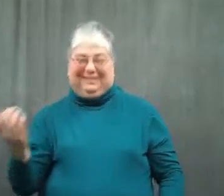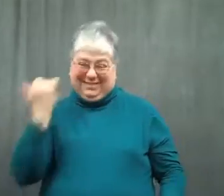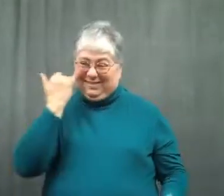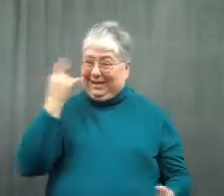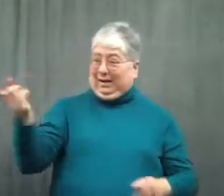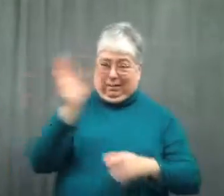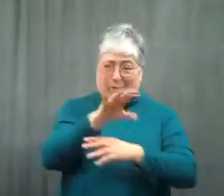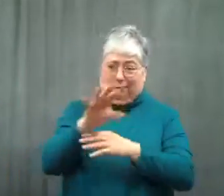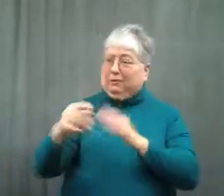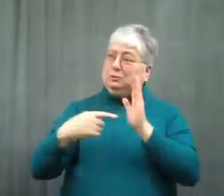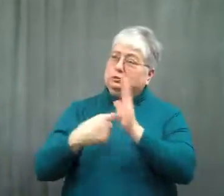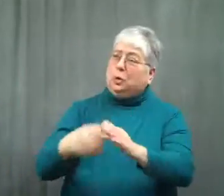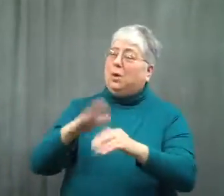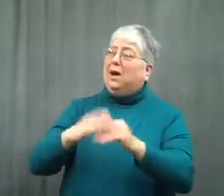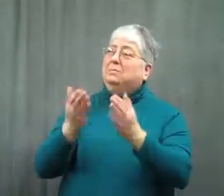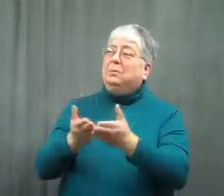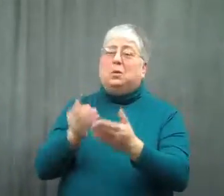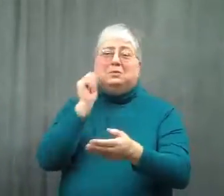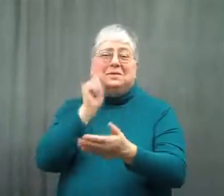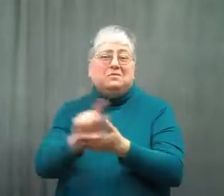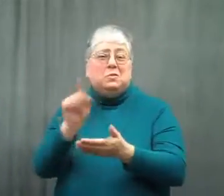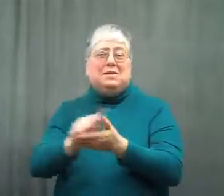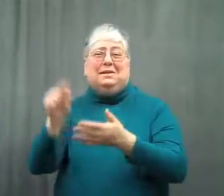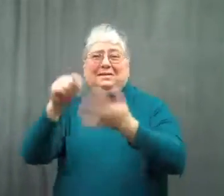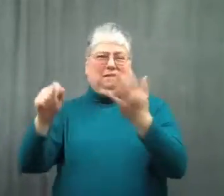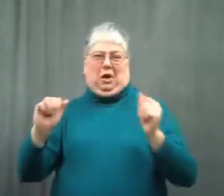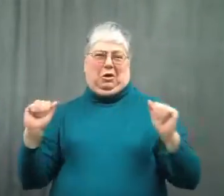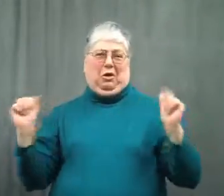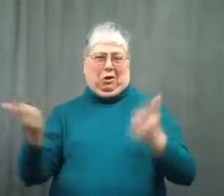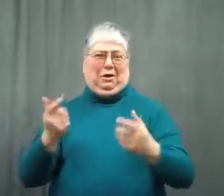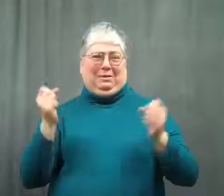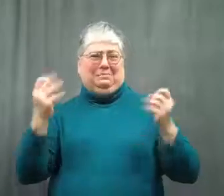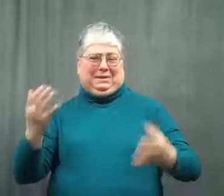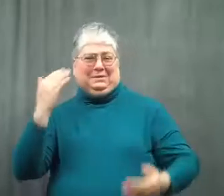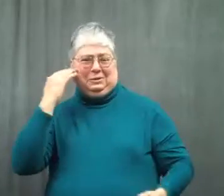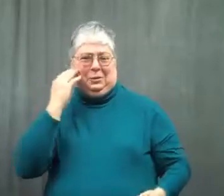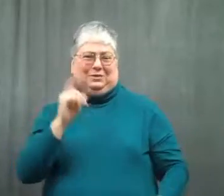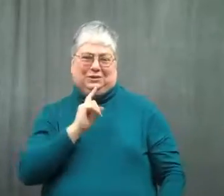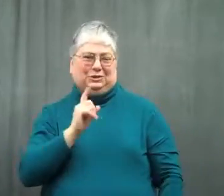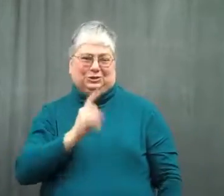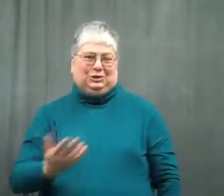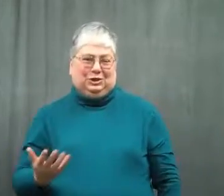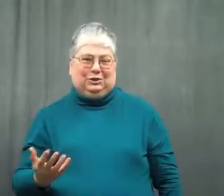Many had to know, with the videos being shown on the ship weekly.